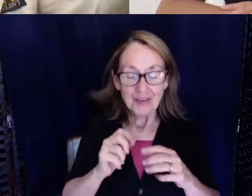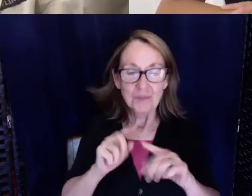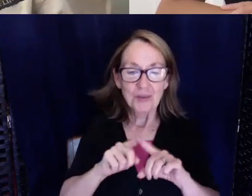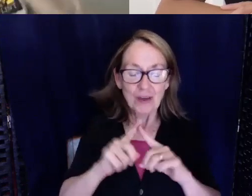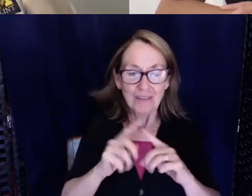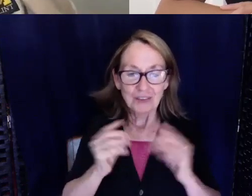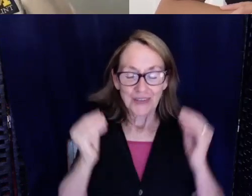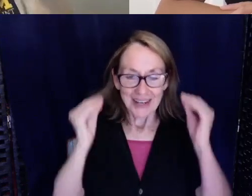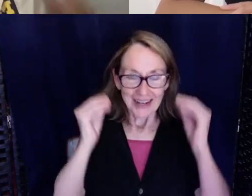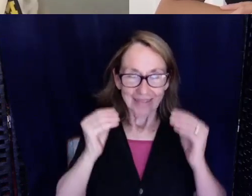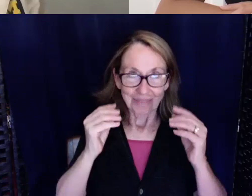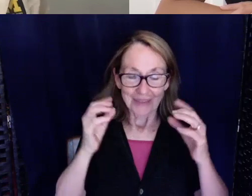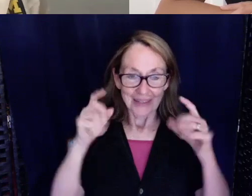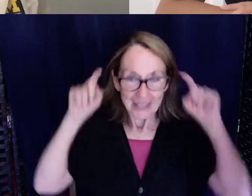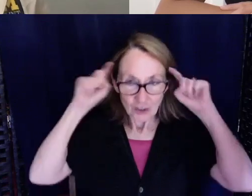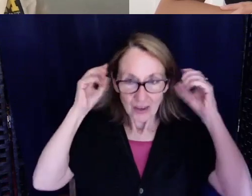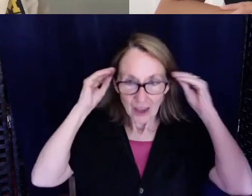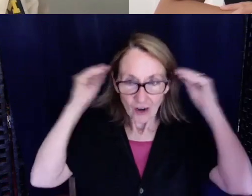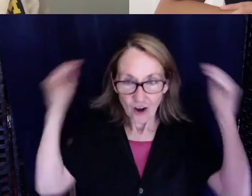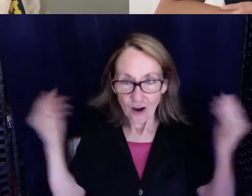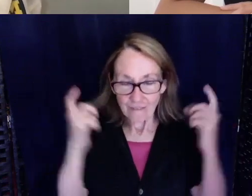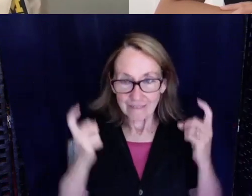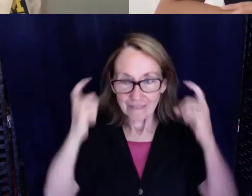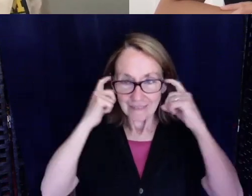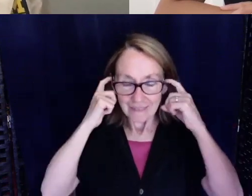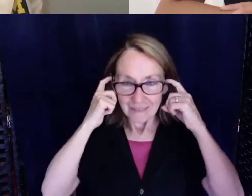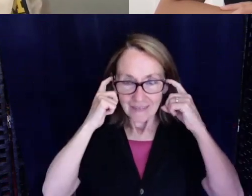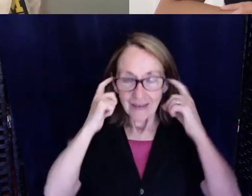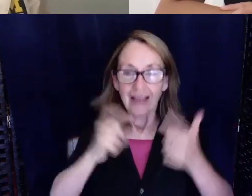aids back in. The whole process. Right now I have